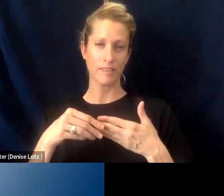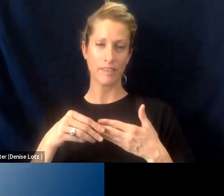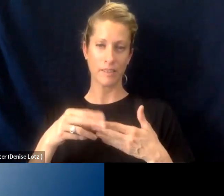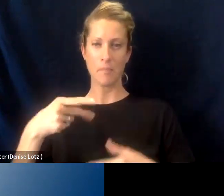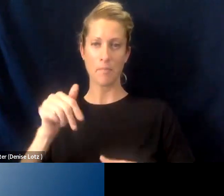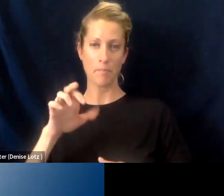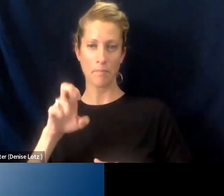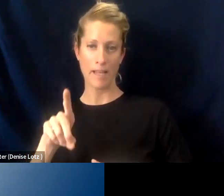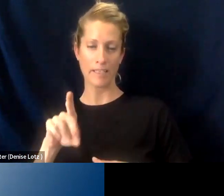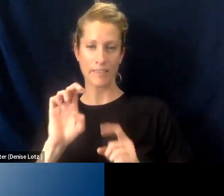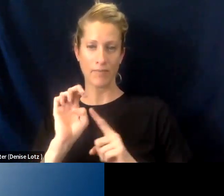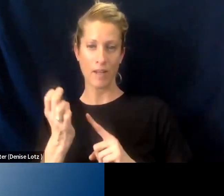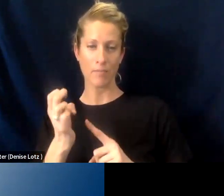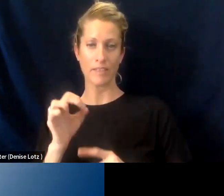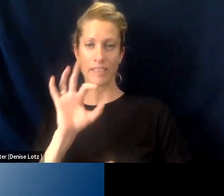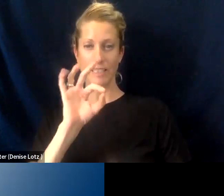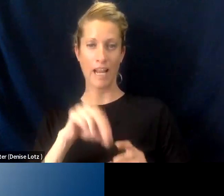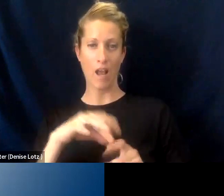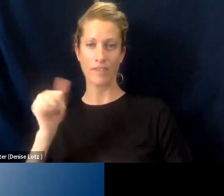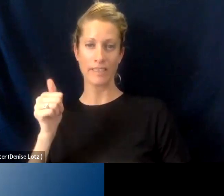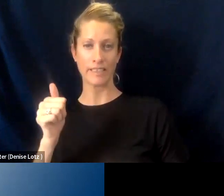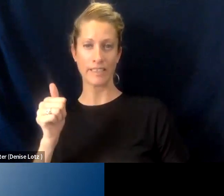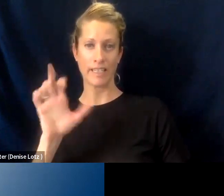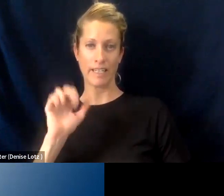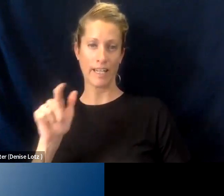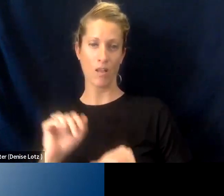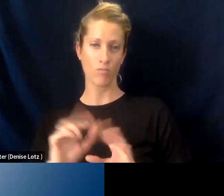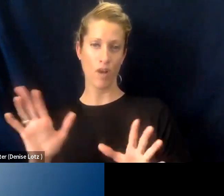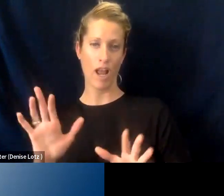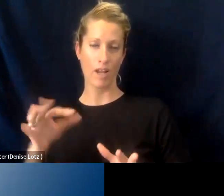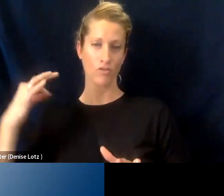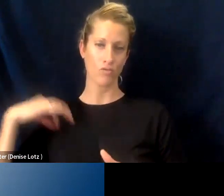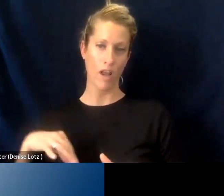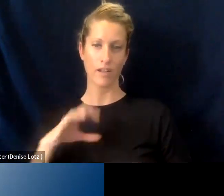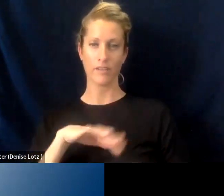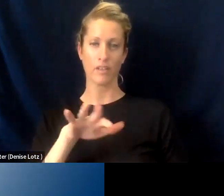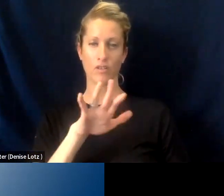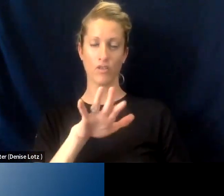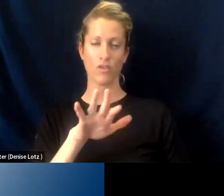So 9 out of 10 Calbright students actually credit the colleges kind of student centered